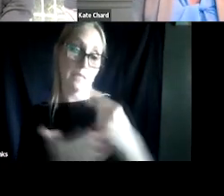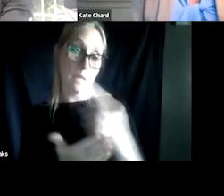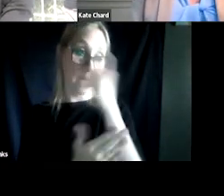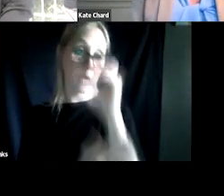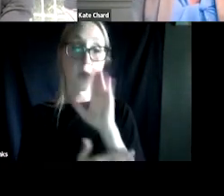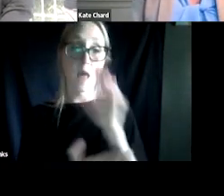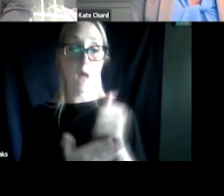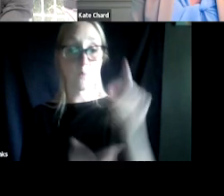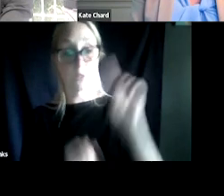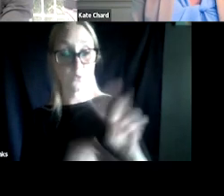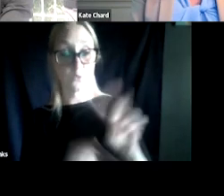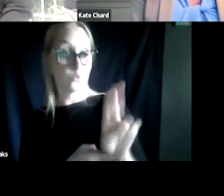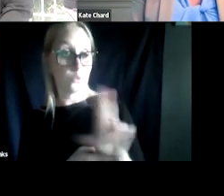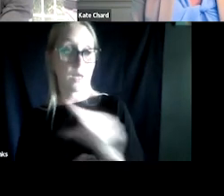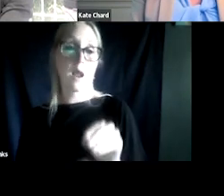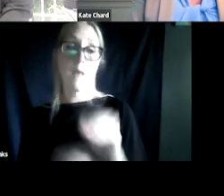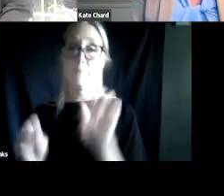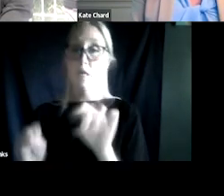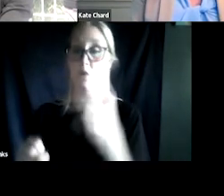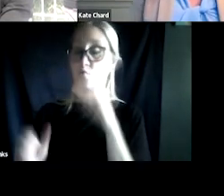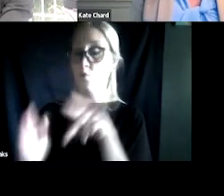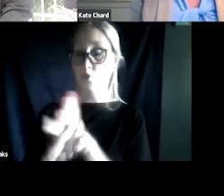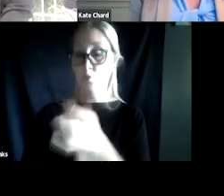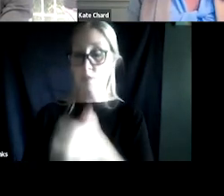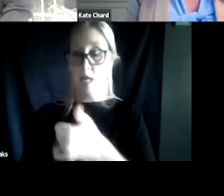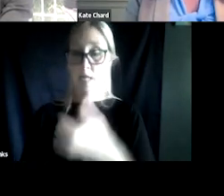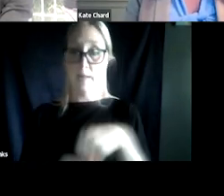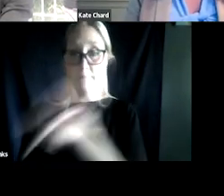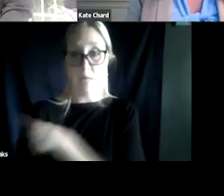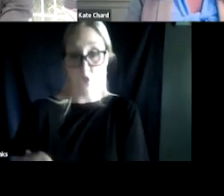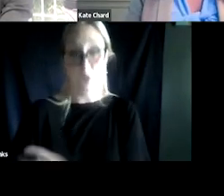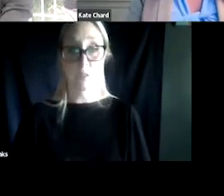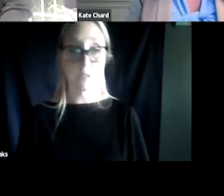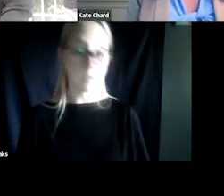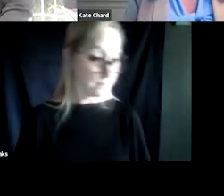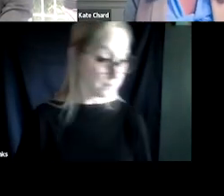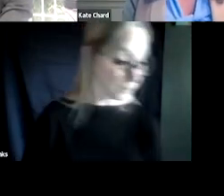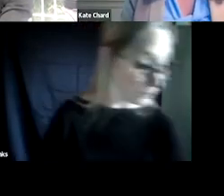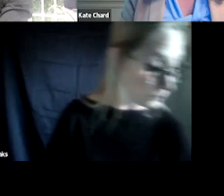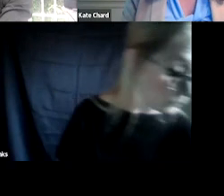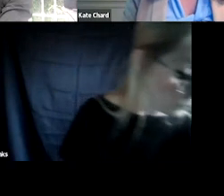and reduce the potential for suicide in our patients. So a few final thoughts on the topic.